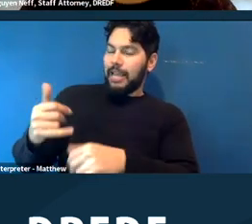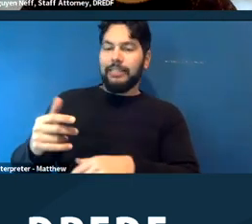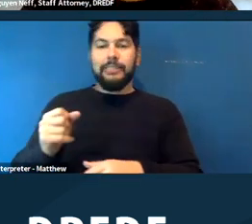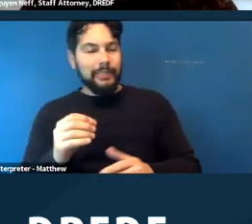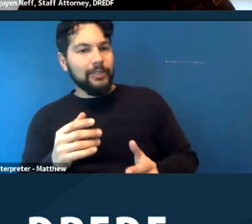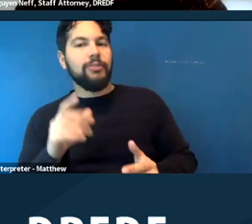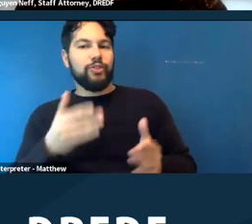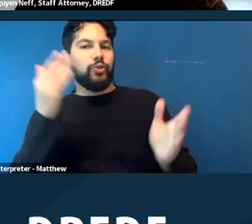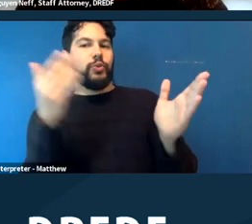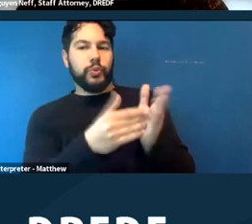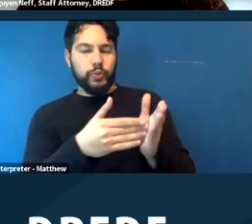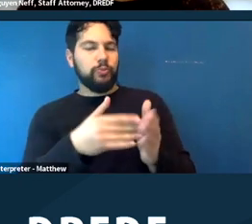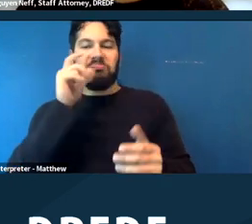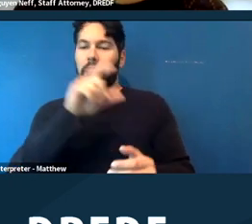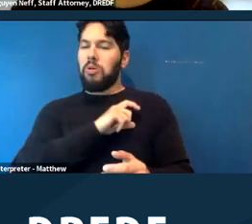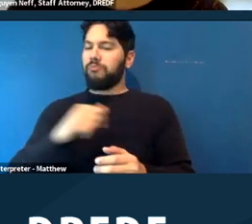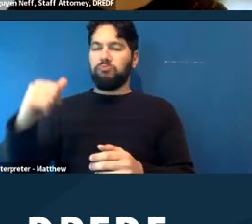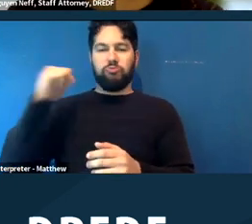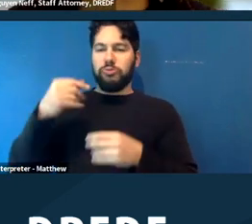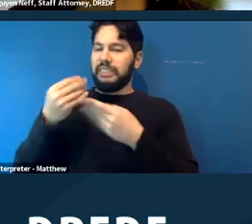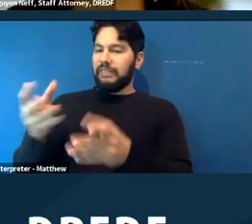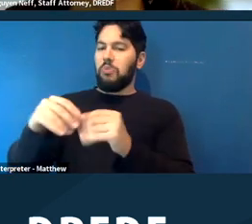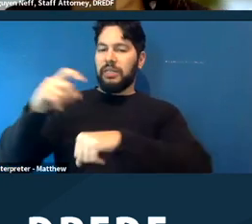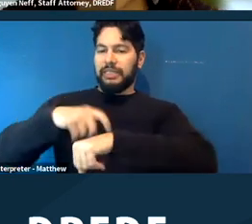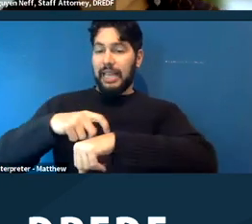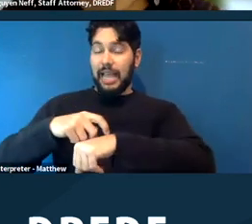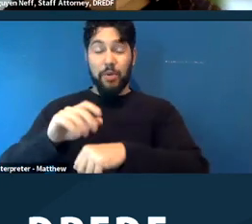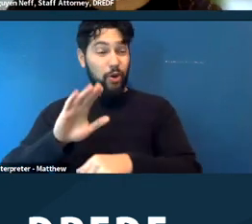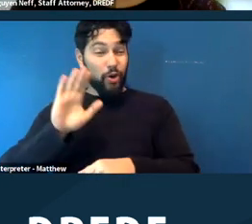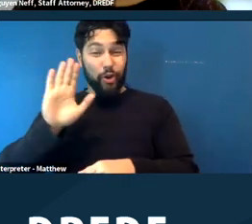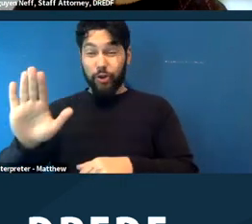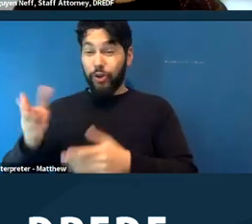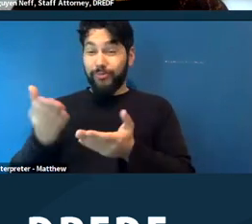The police did not give them that additional time. Her belongings were thrown away as a result,